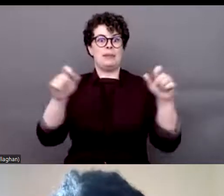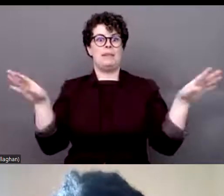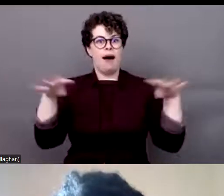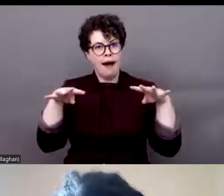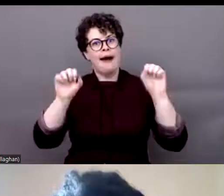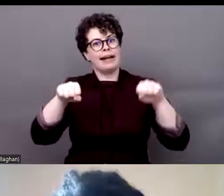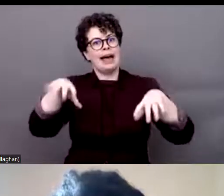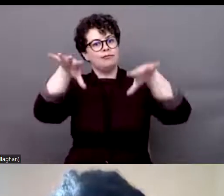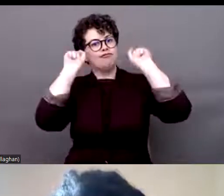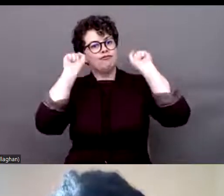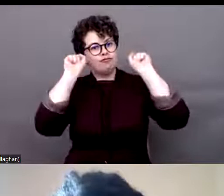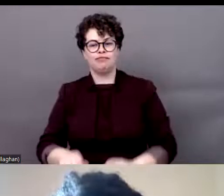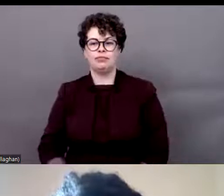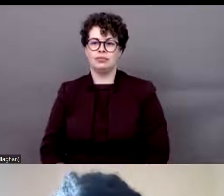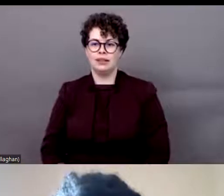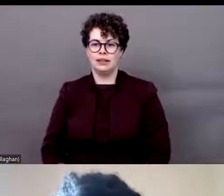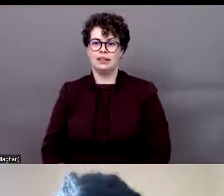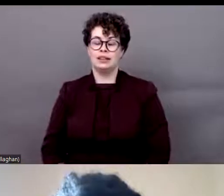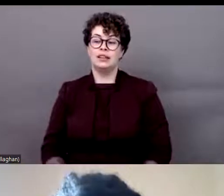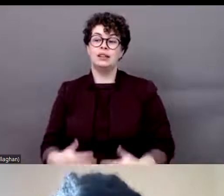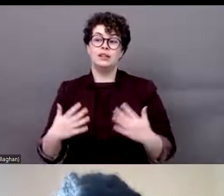possible today. Just to recaption what Rosário